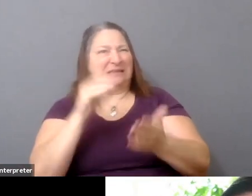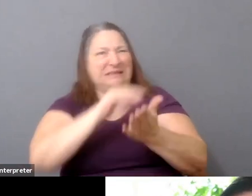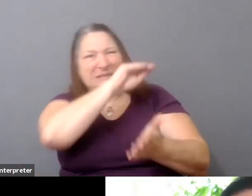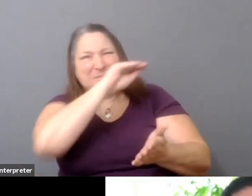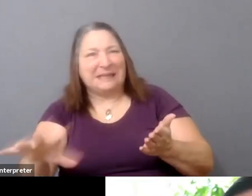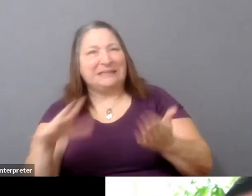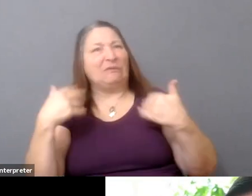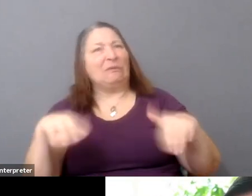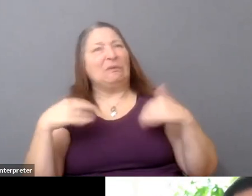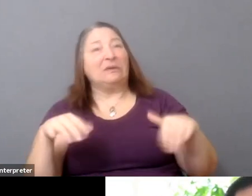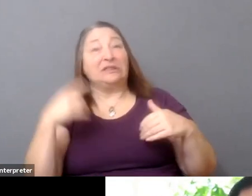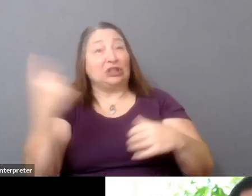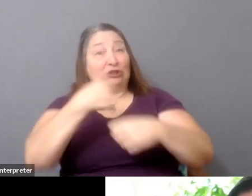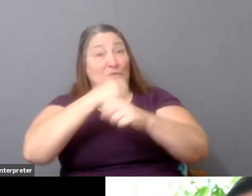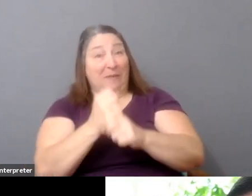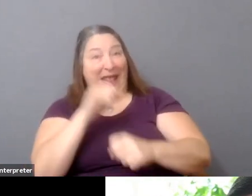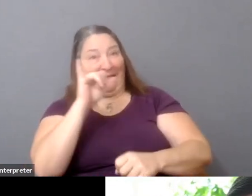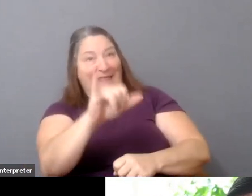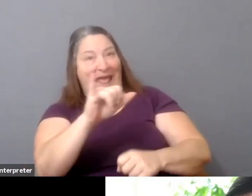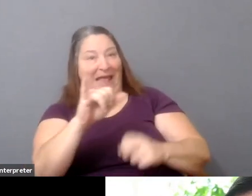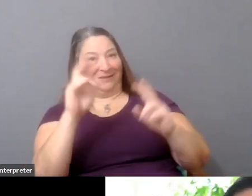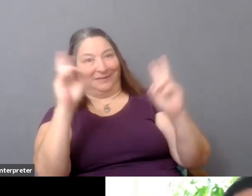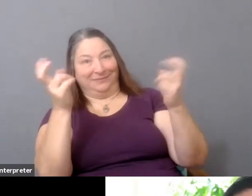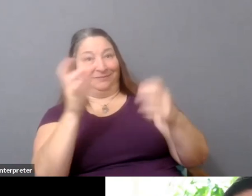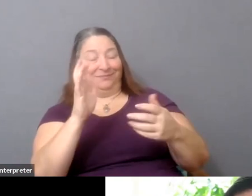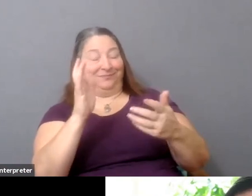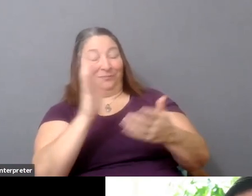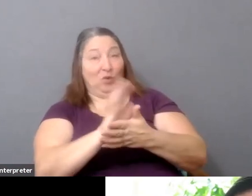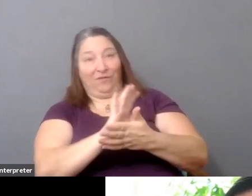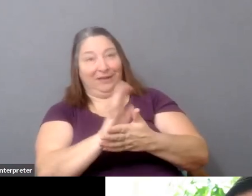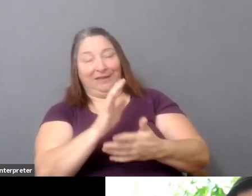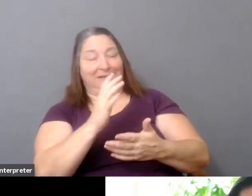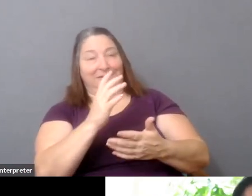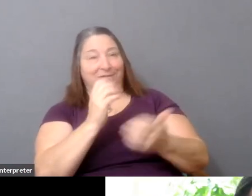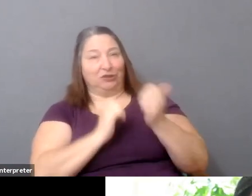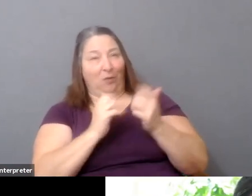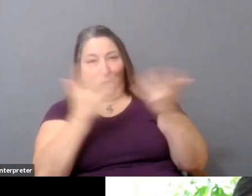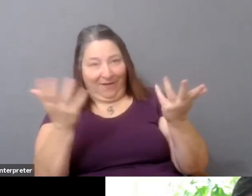that in and of itself put you at a certain level of visibility